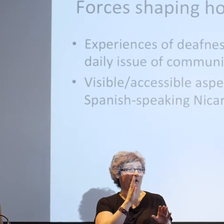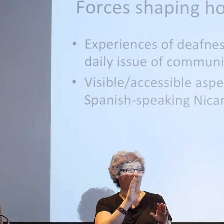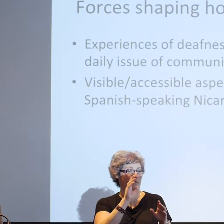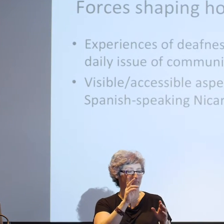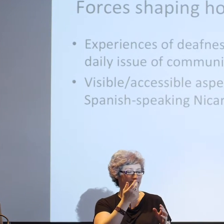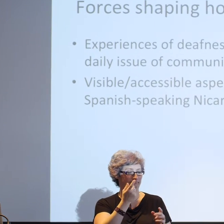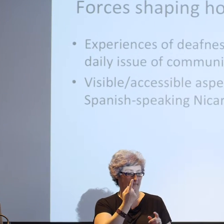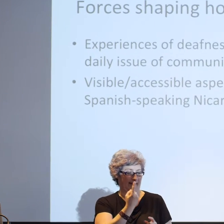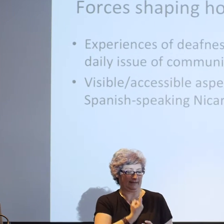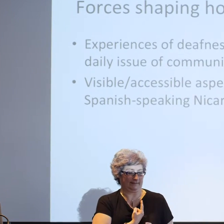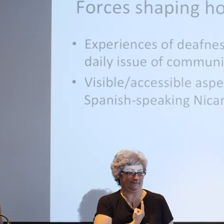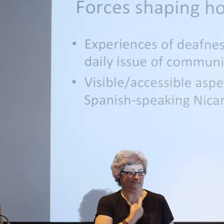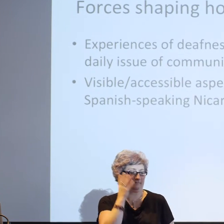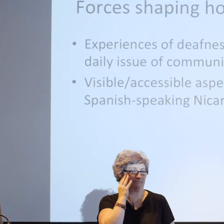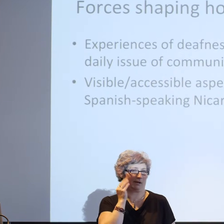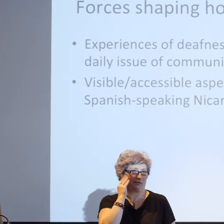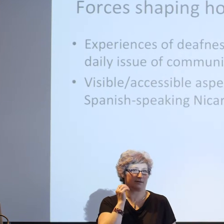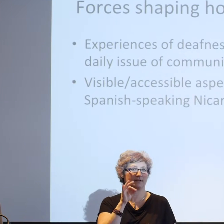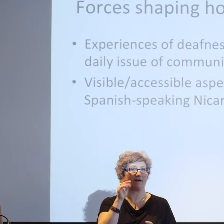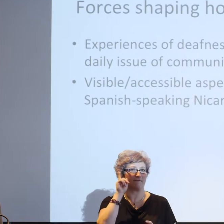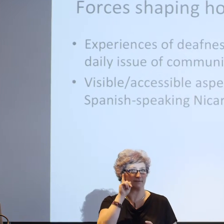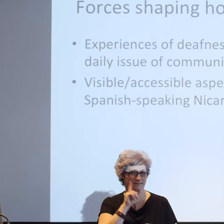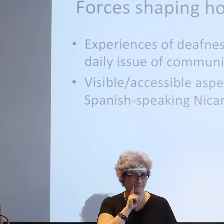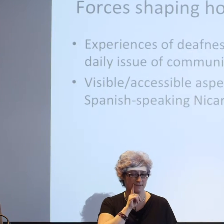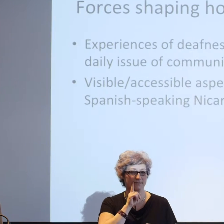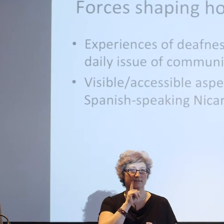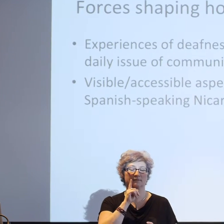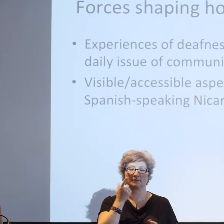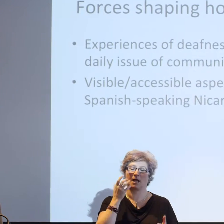And that turned out not to be the case at all.